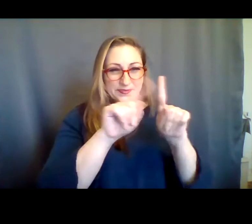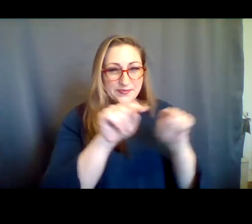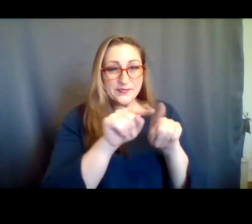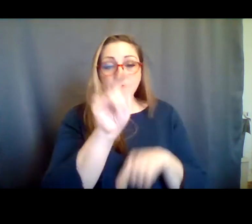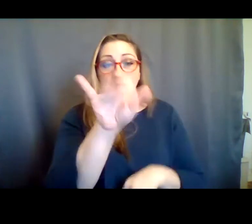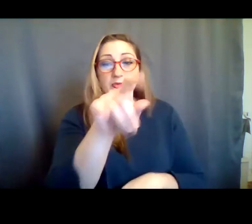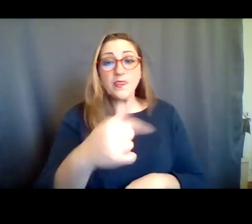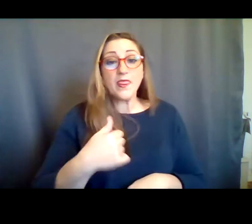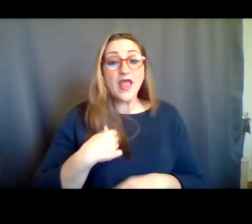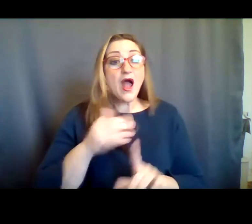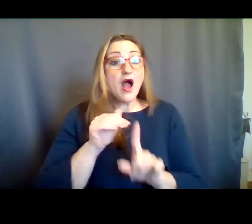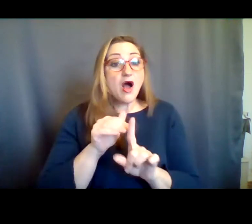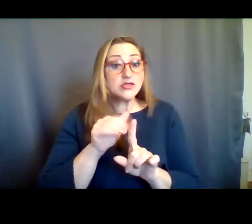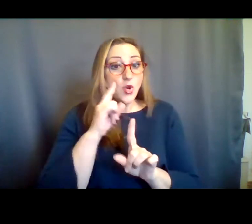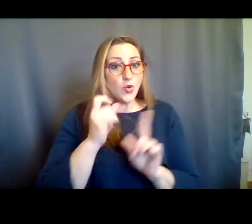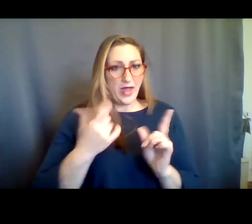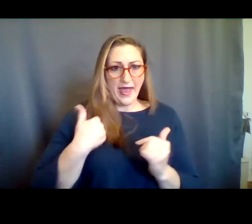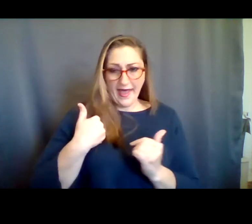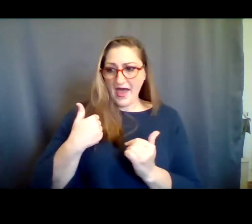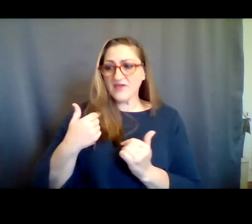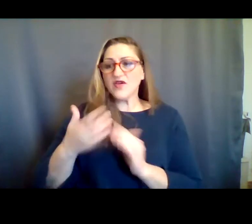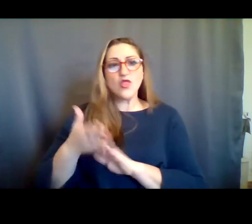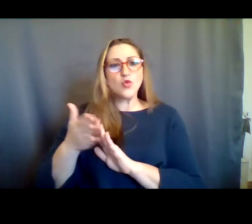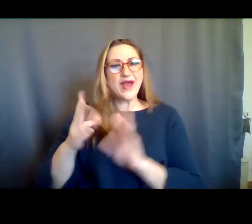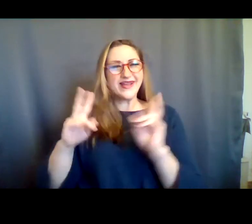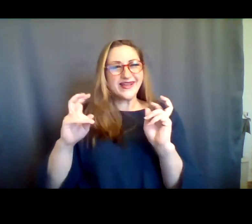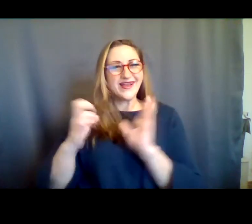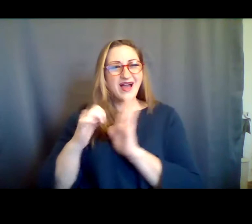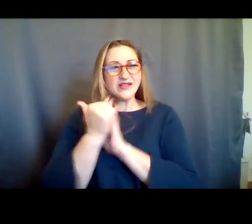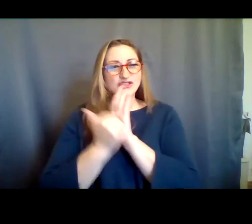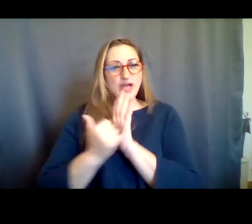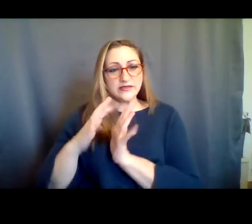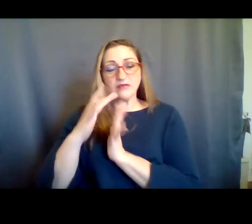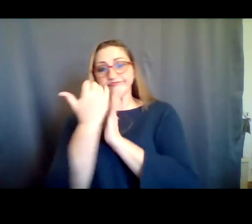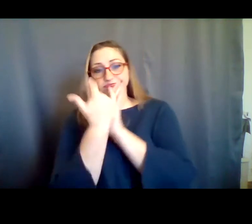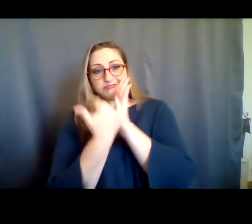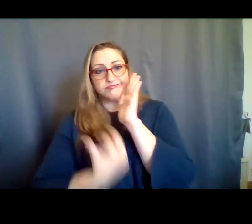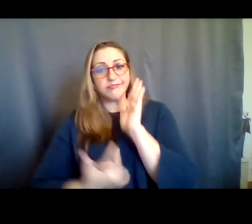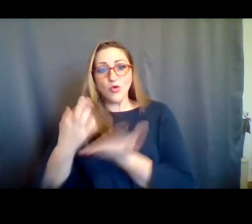that we use the running agenda to take notes during the meeting and we have a lot of resources collated